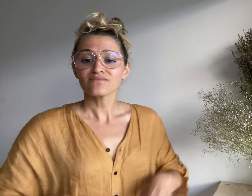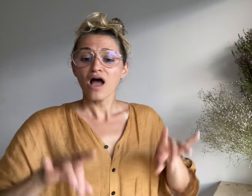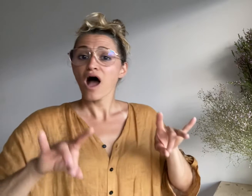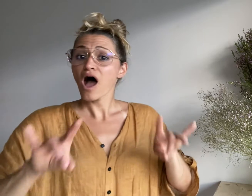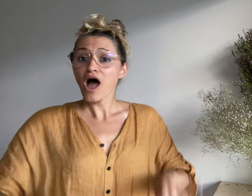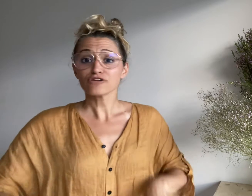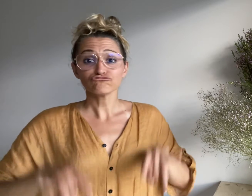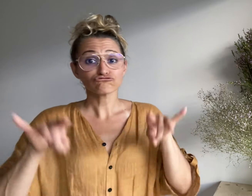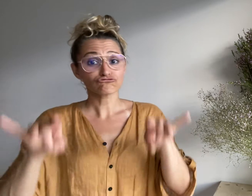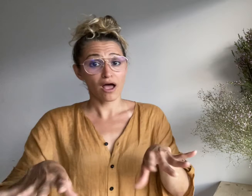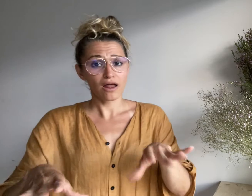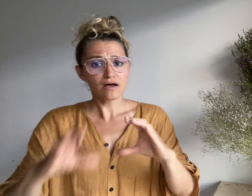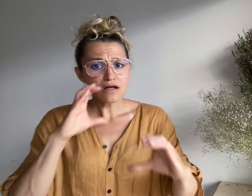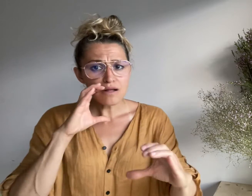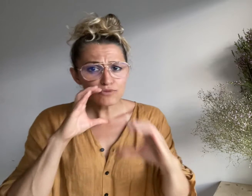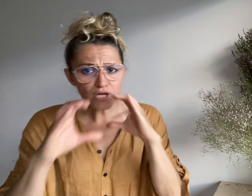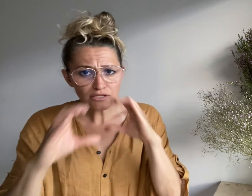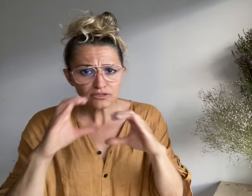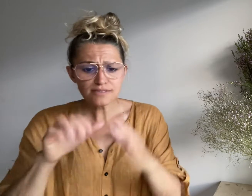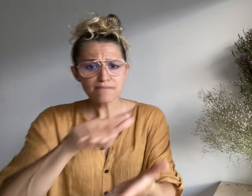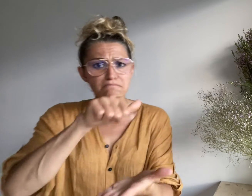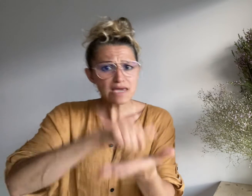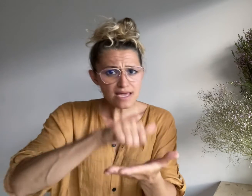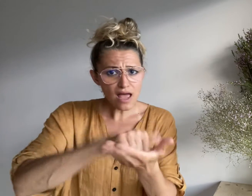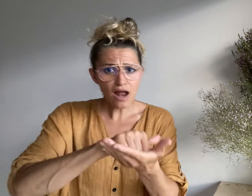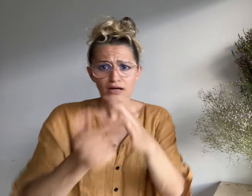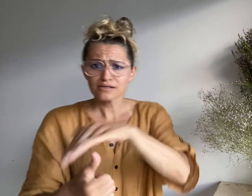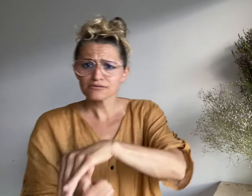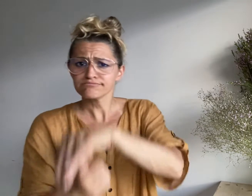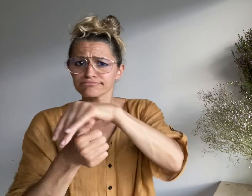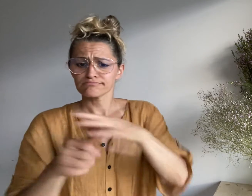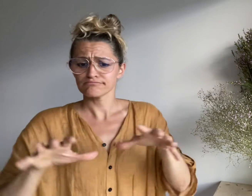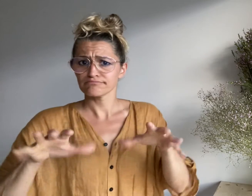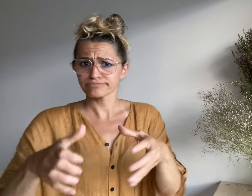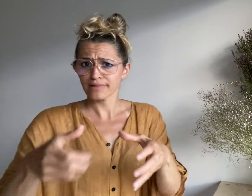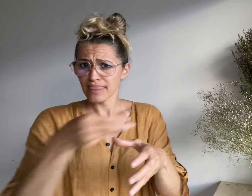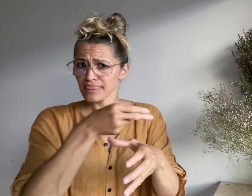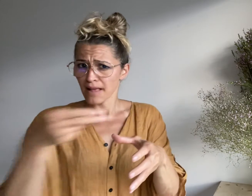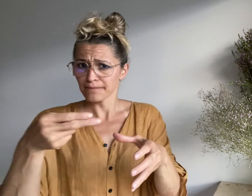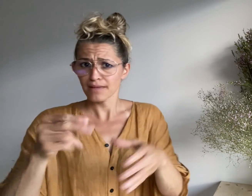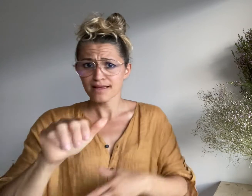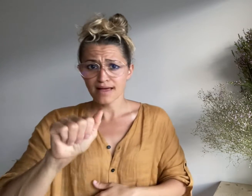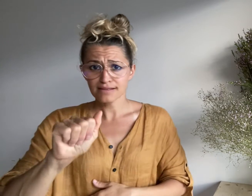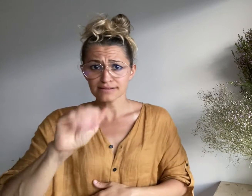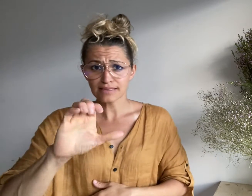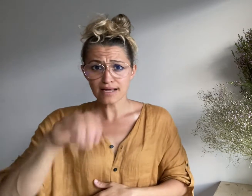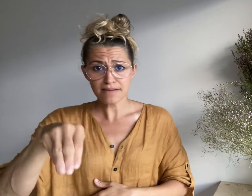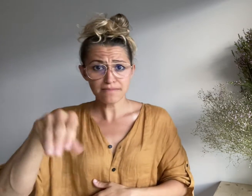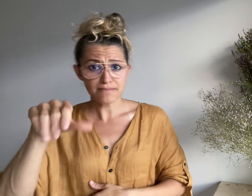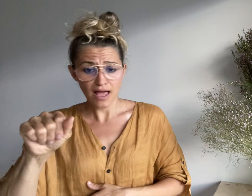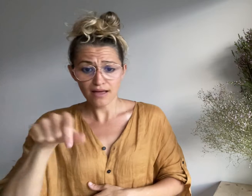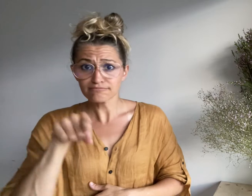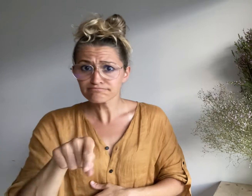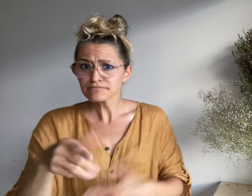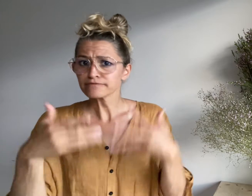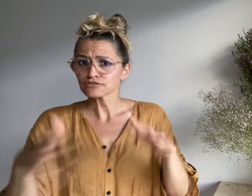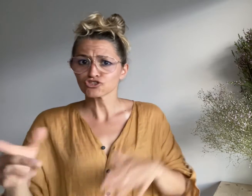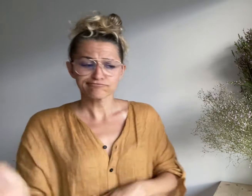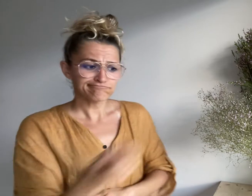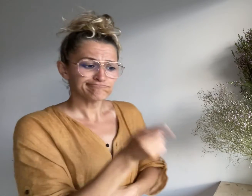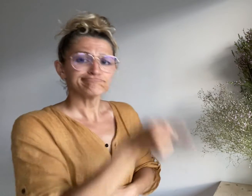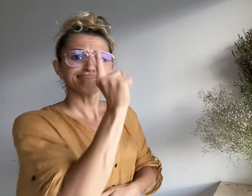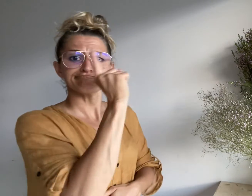The Australian Communications Media & Authority (ACMA) has